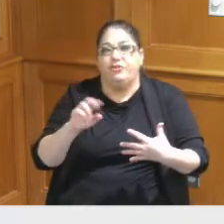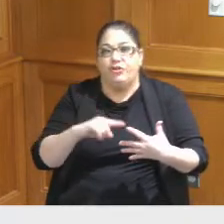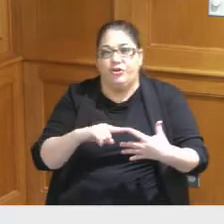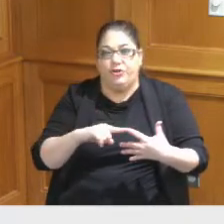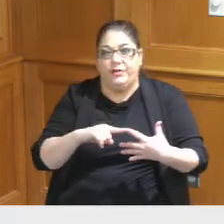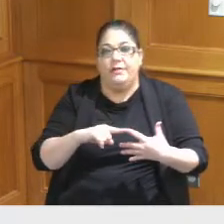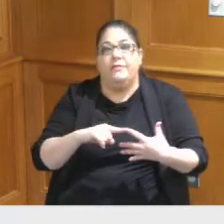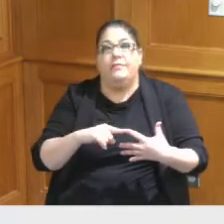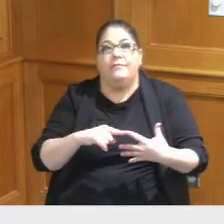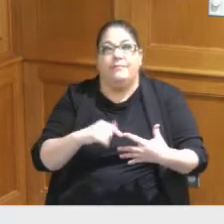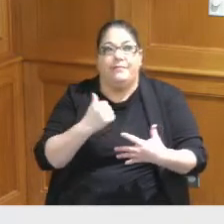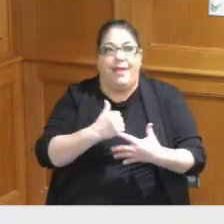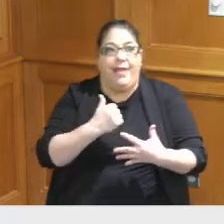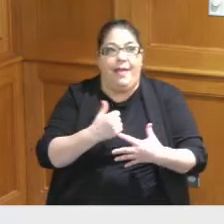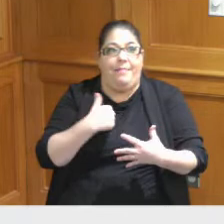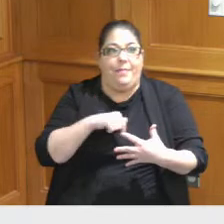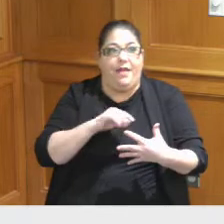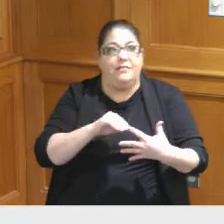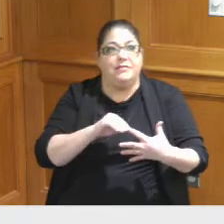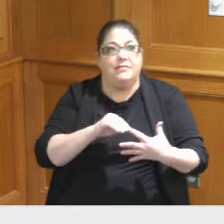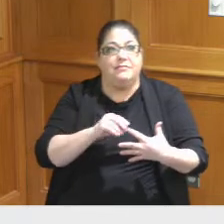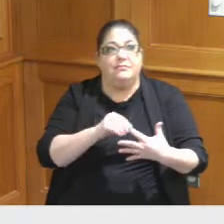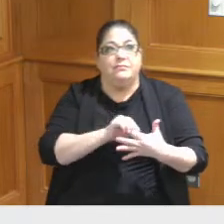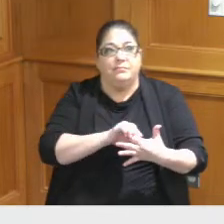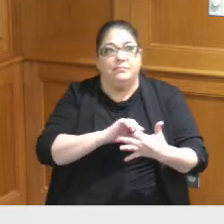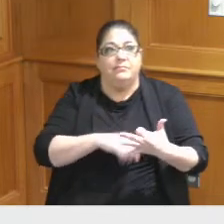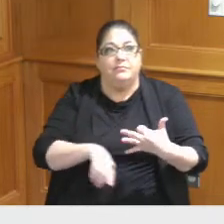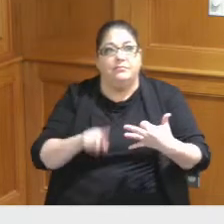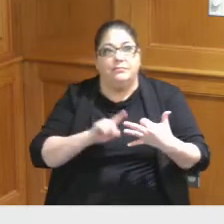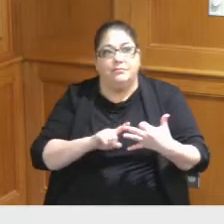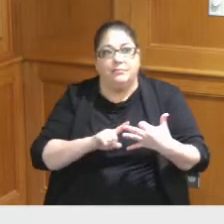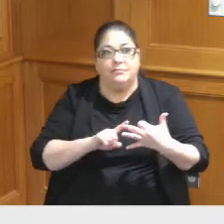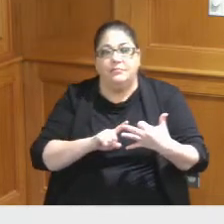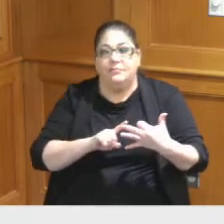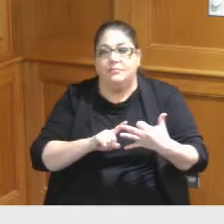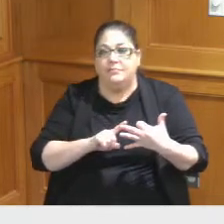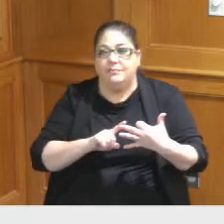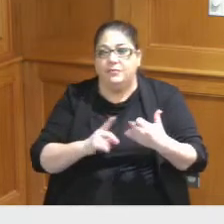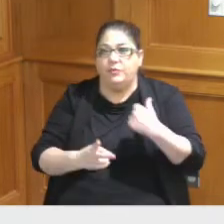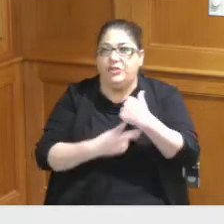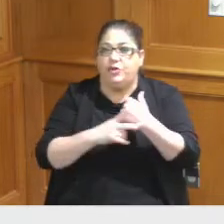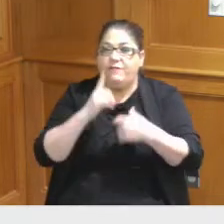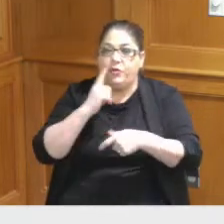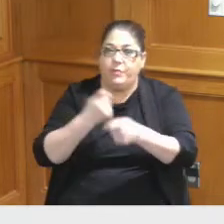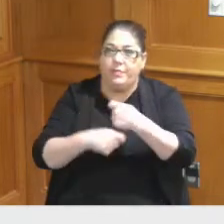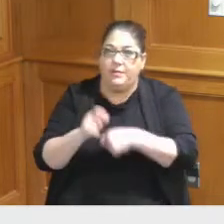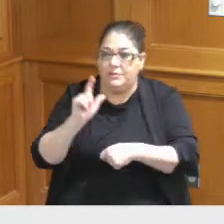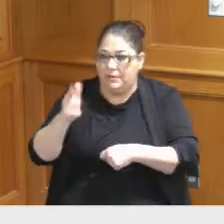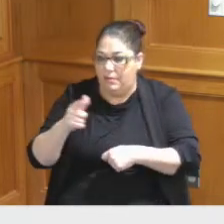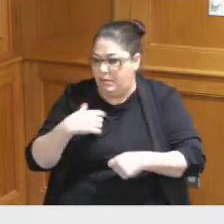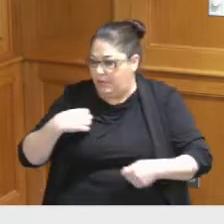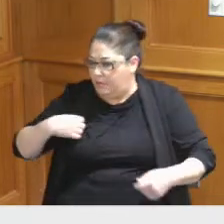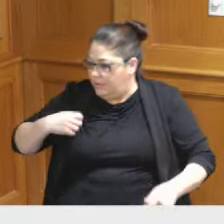us really be one of the focuses of the reserve for replacement and the capital Improvement Reserve